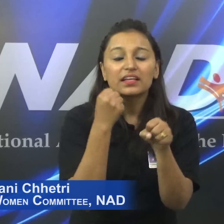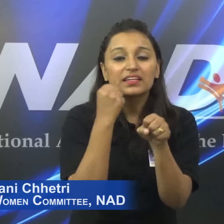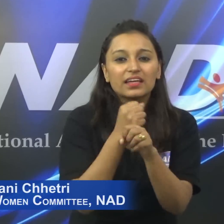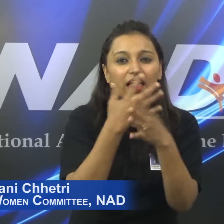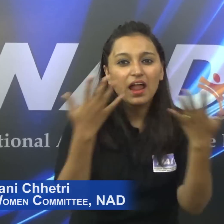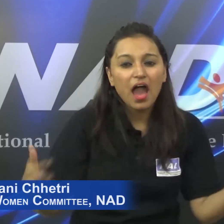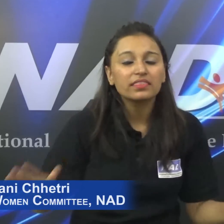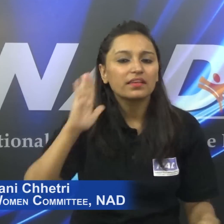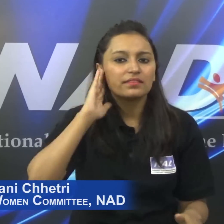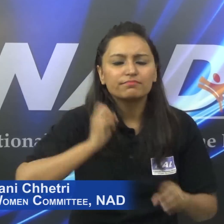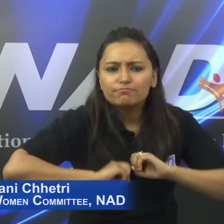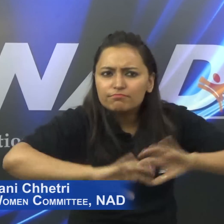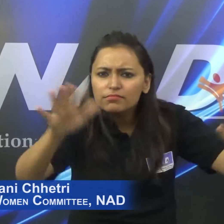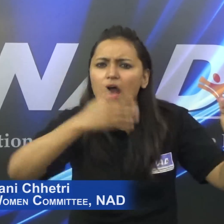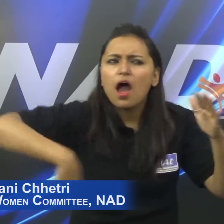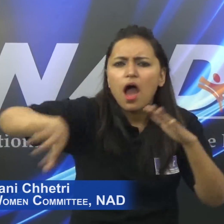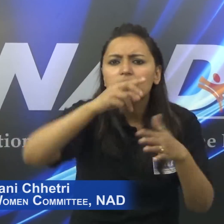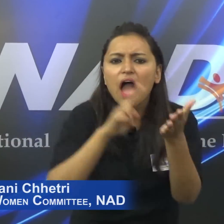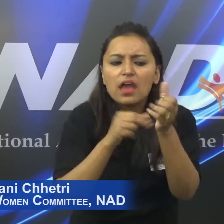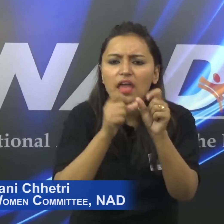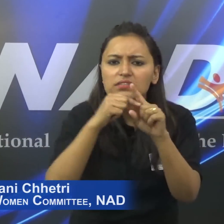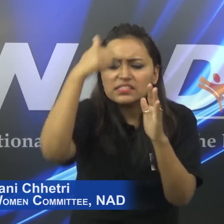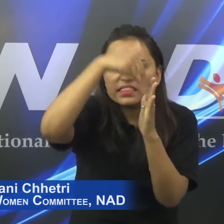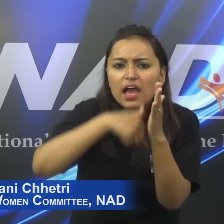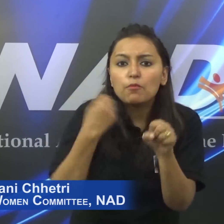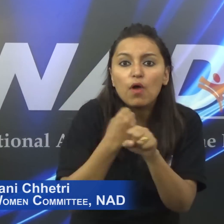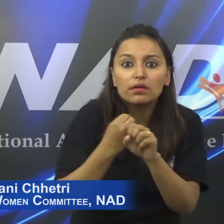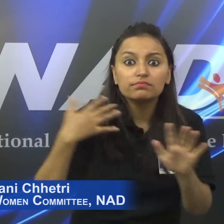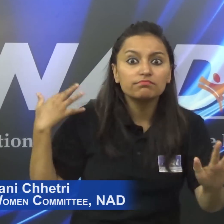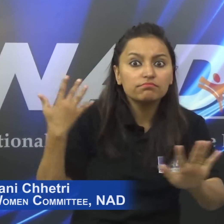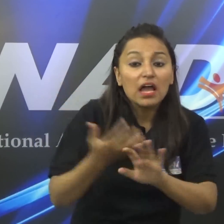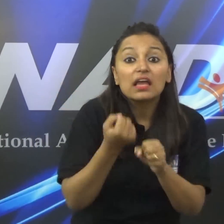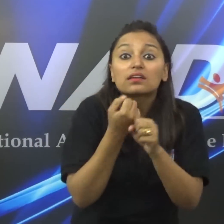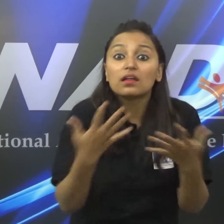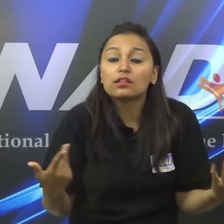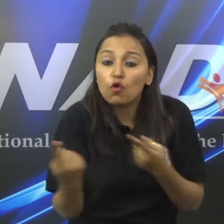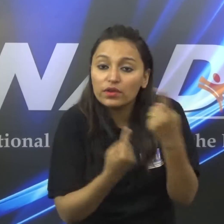General General working of NAD.